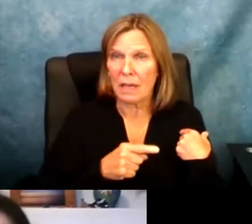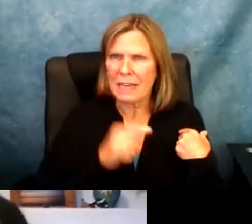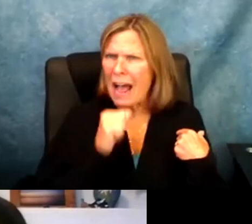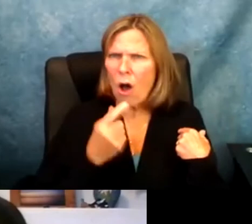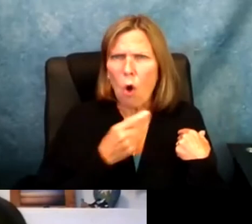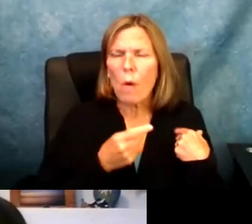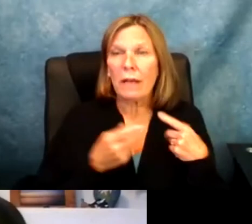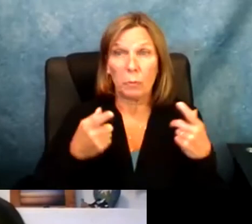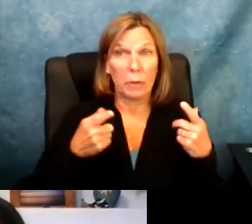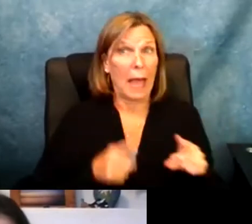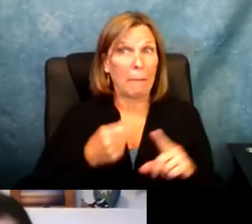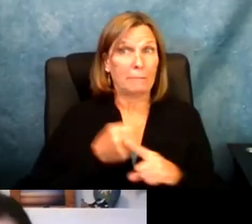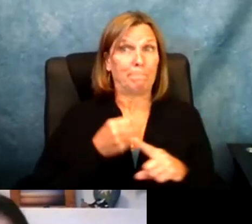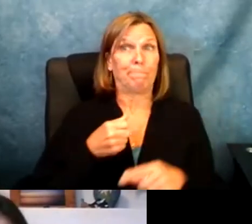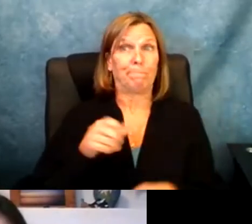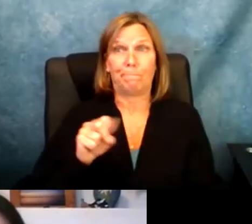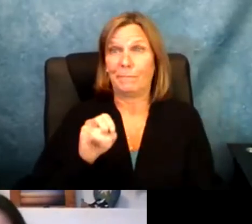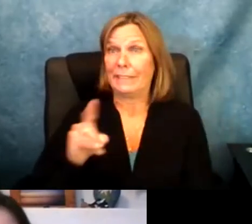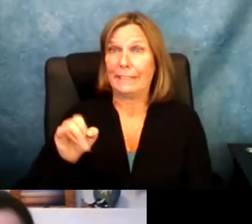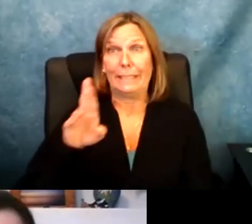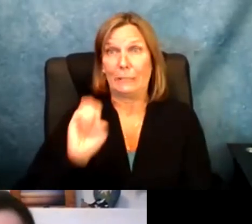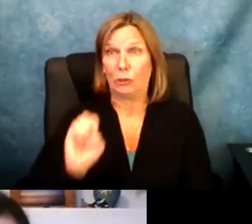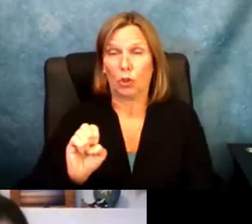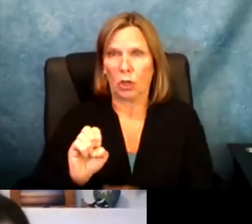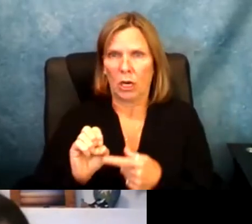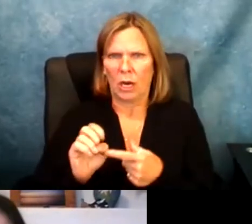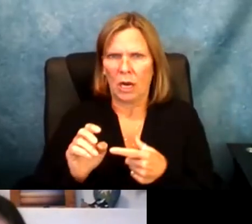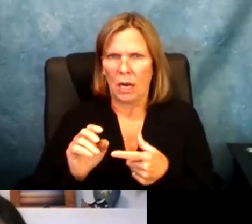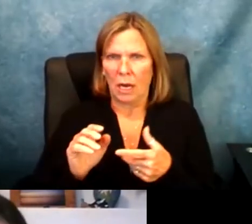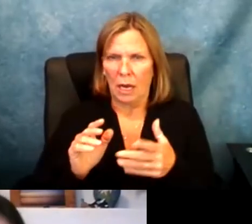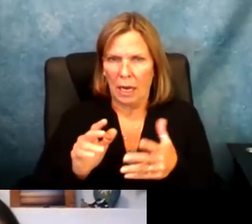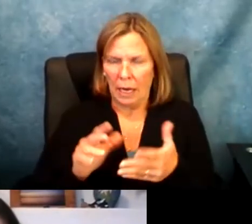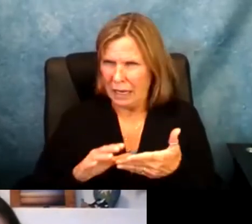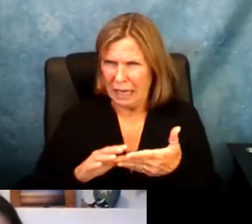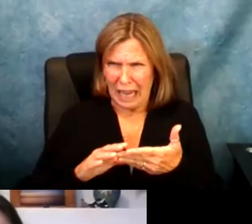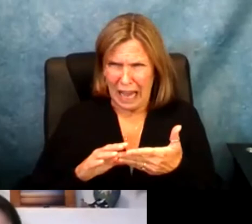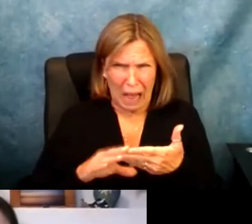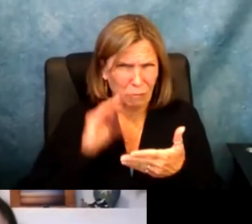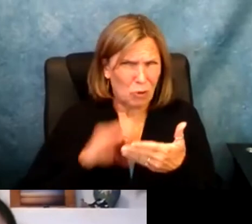physical too. Like not necessarily all of the time but when you do have a